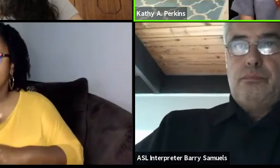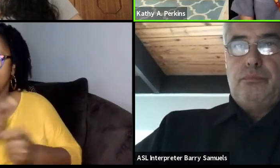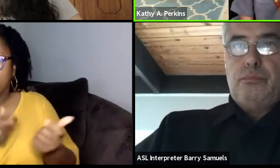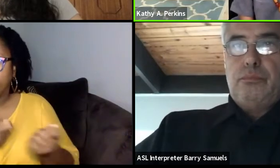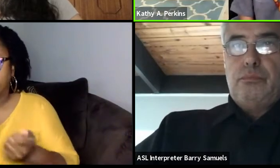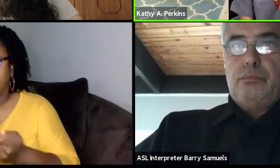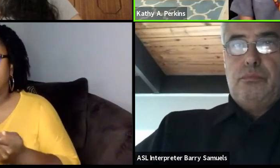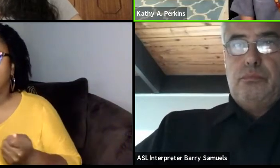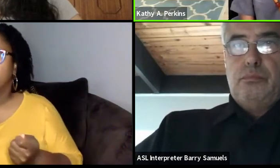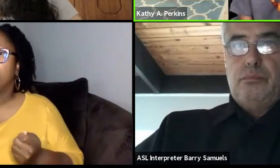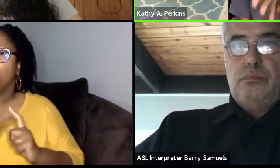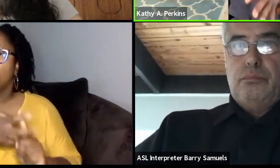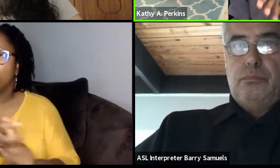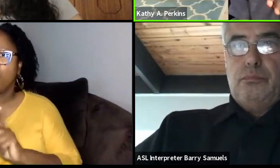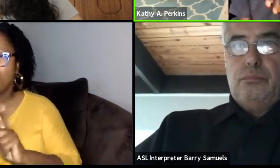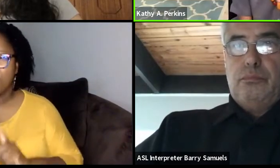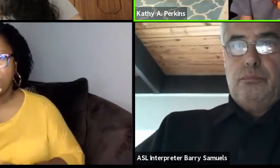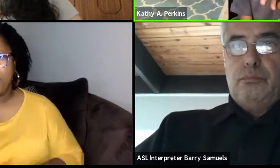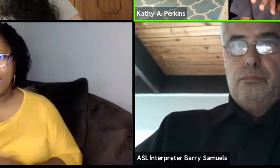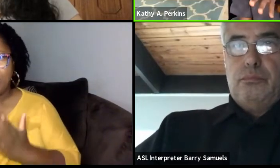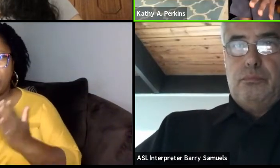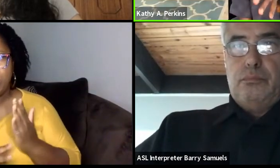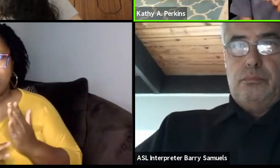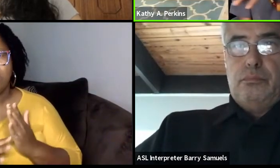And I didn't have a problem with students coming from Asia